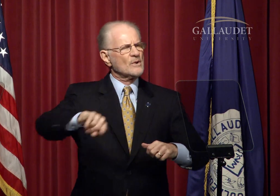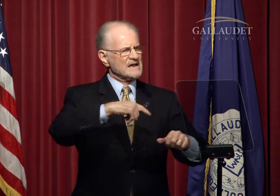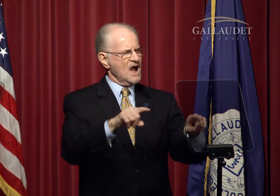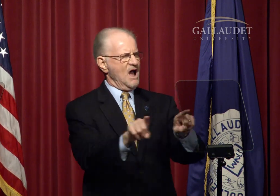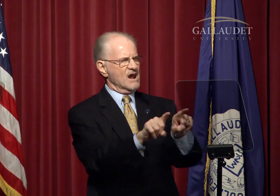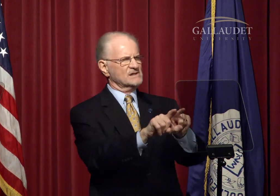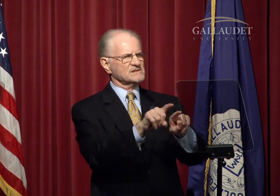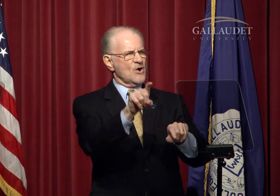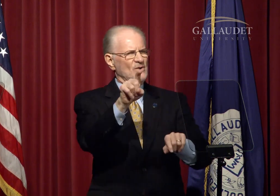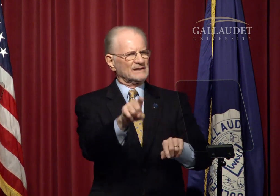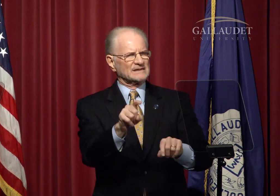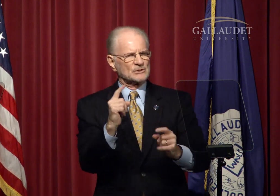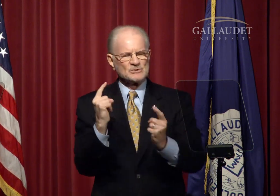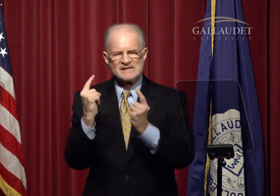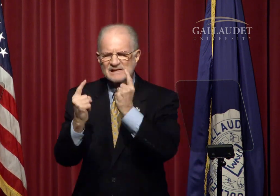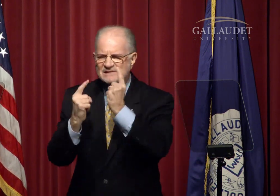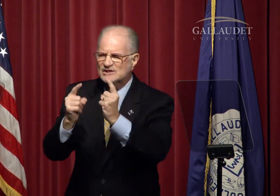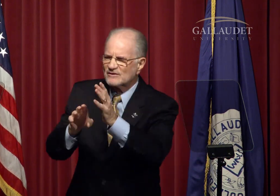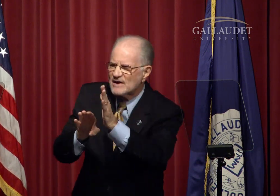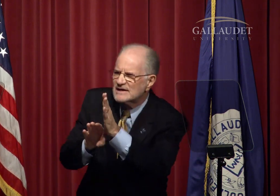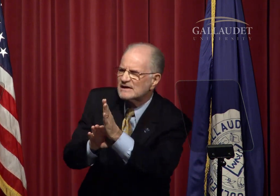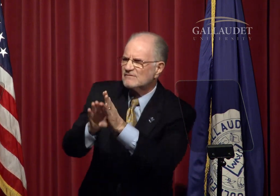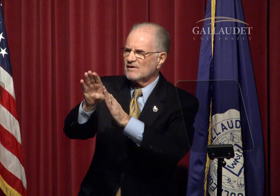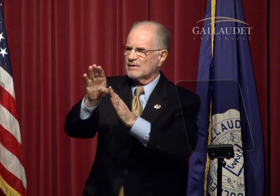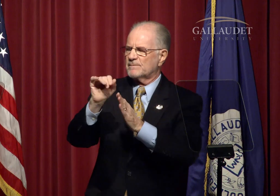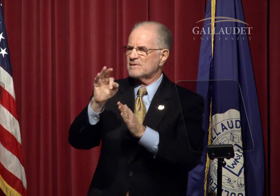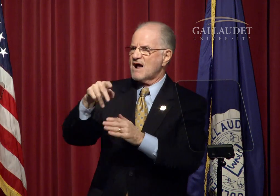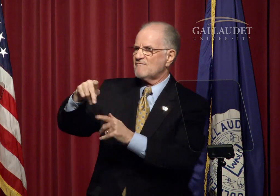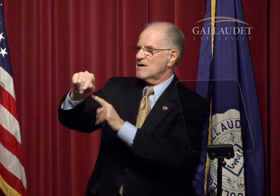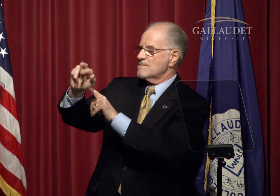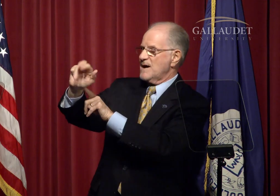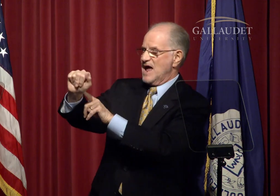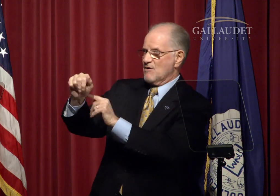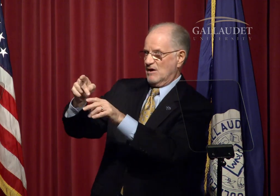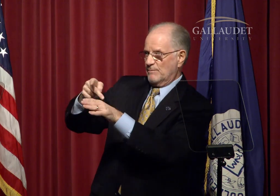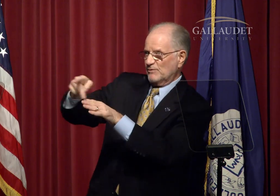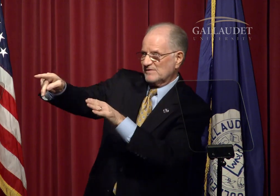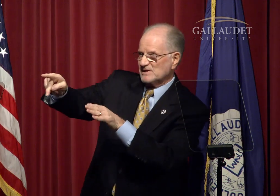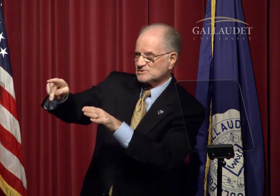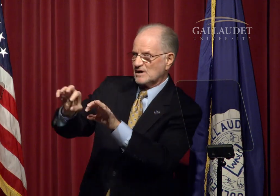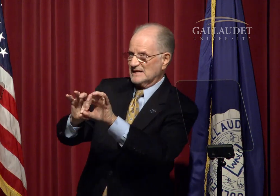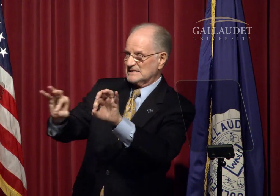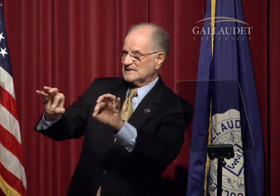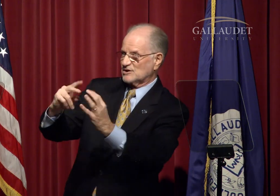We also need to consider development